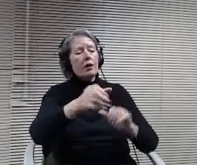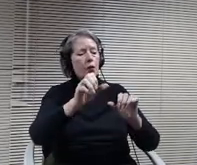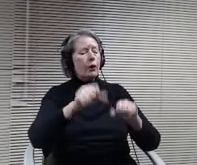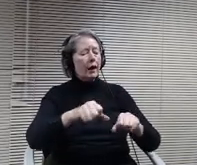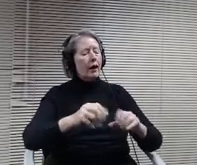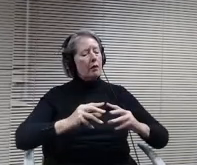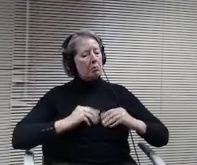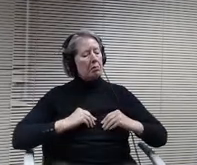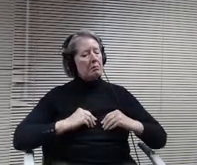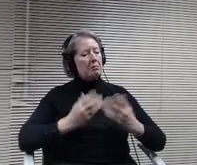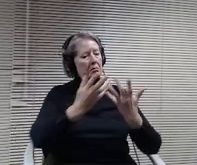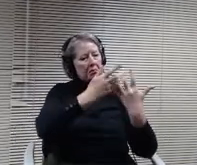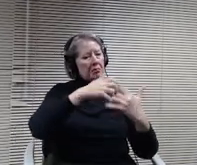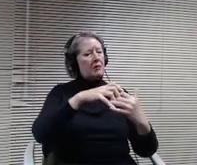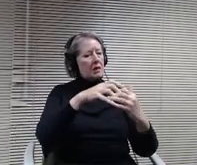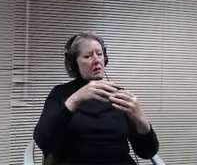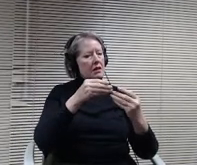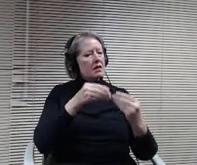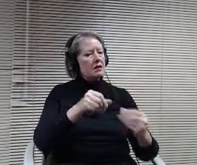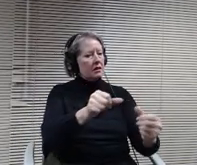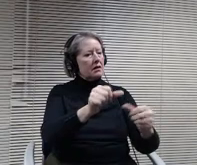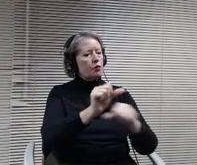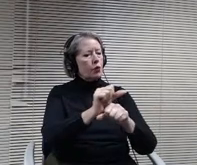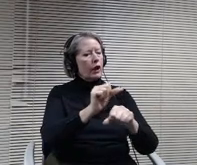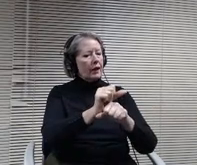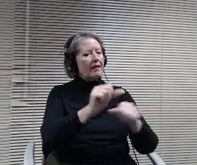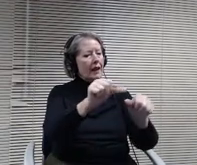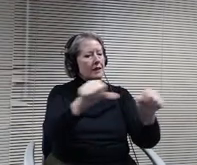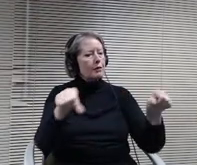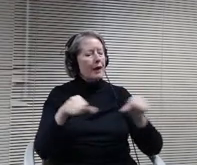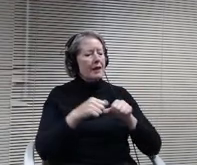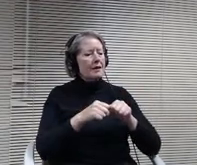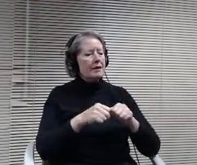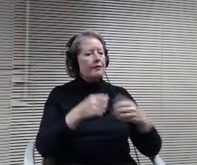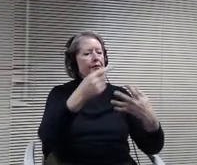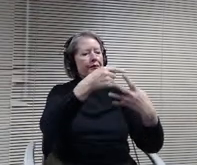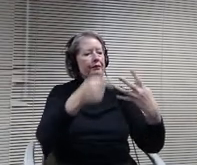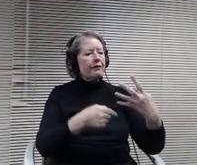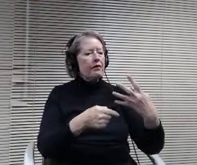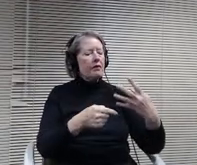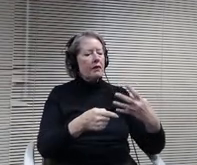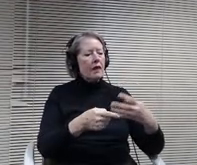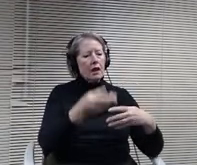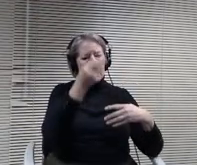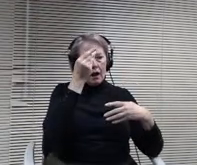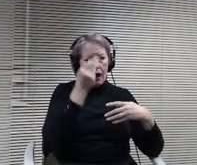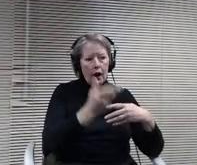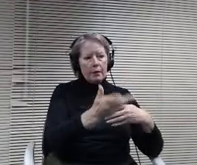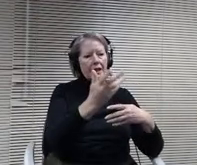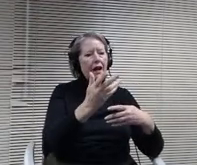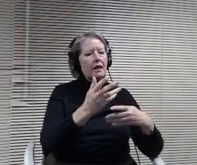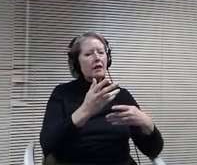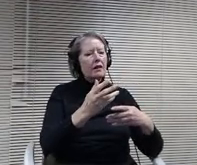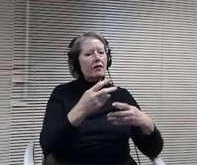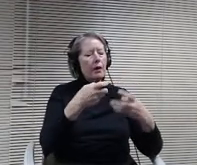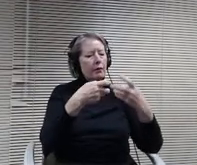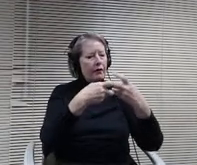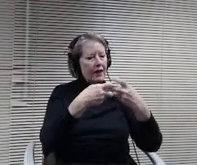come back to from based on the questions is update on the experience from physics home renovation. Our research and our partnerships that we're looking